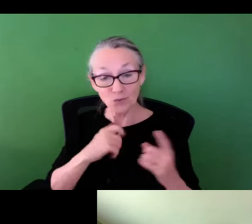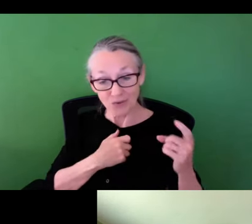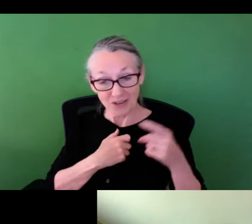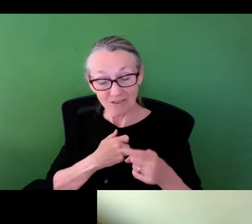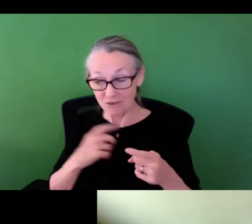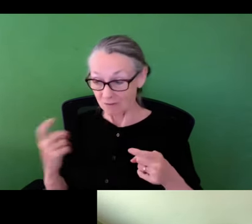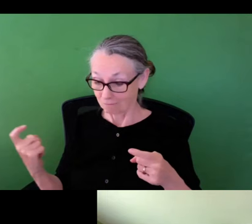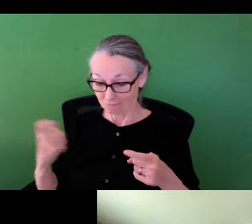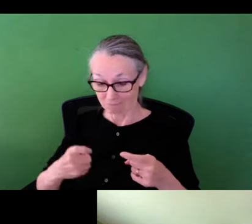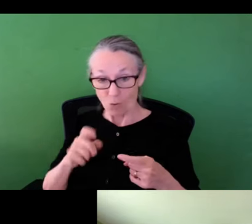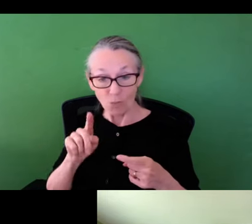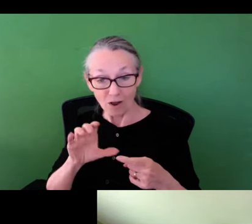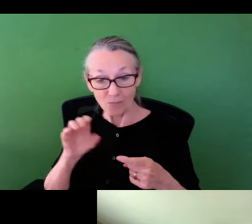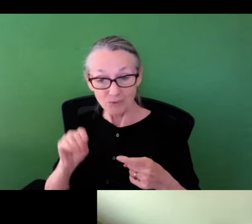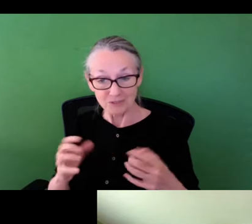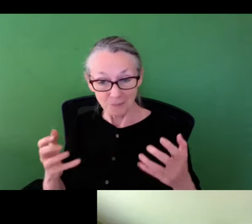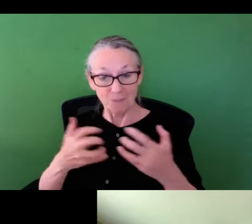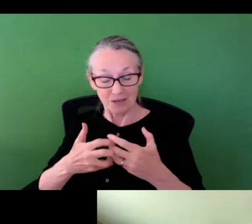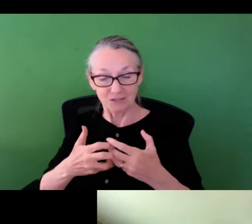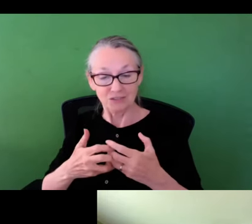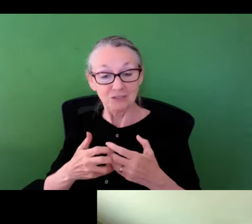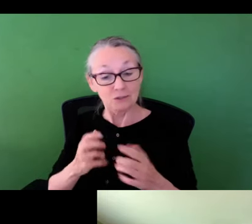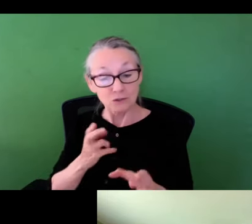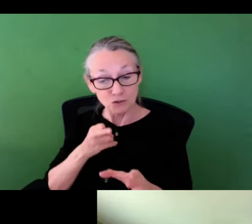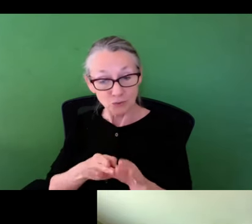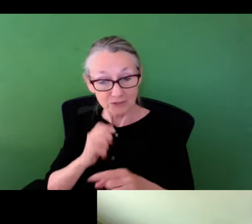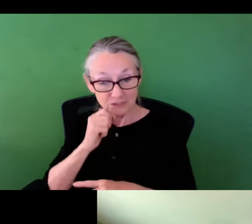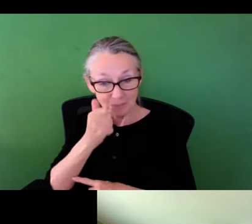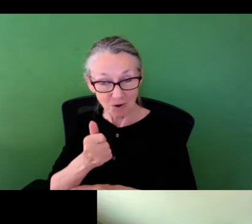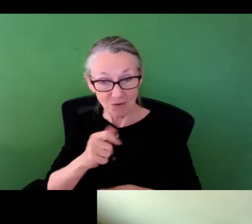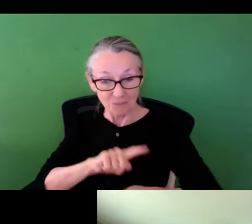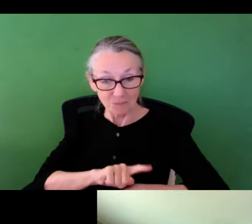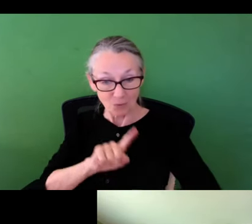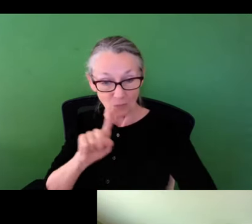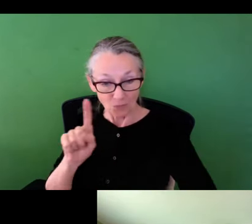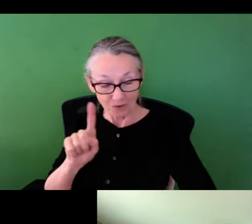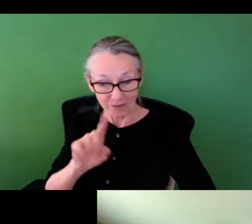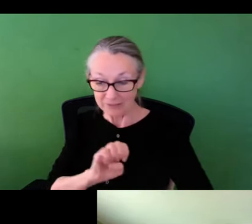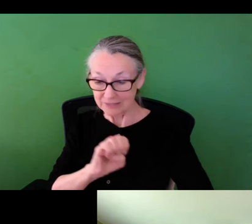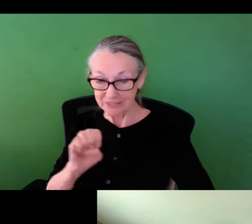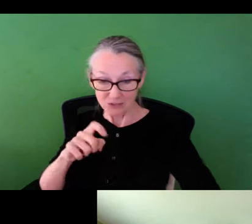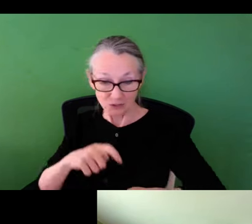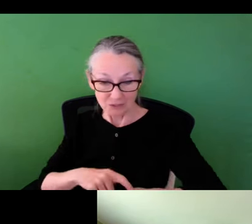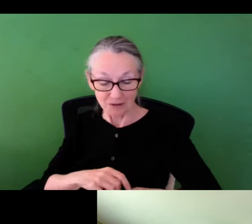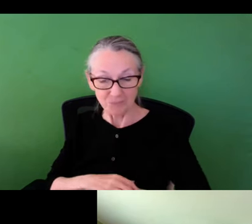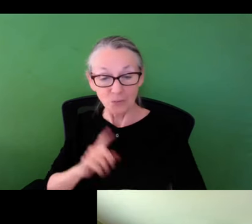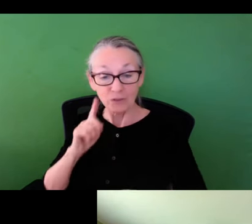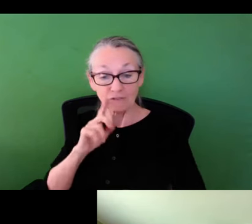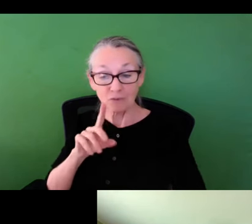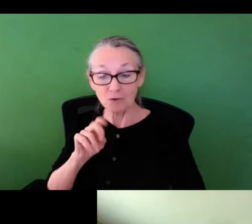support more of Metcalf Institute’s work, we hope you’ll make a gift today, and get the extra thrill of knowing that your gift will be matched 100%!